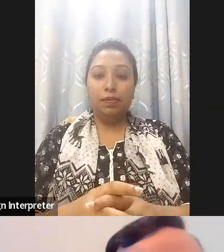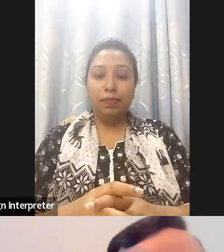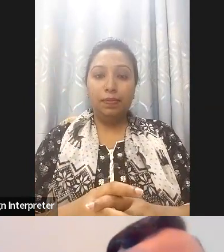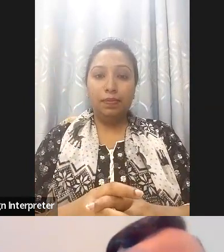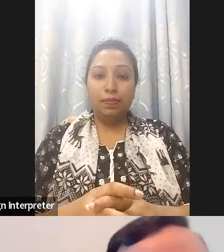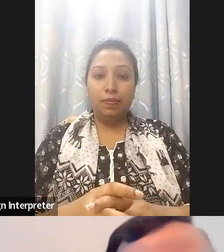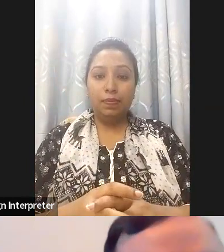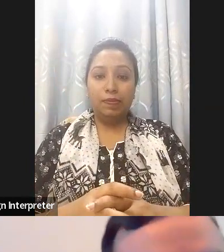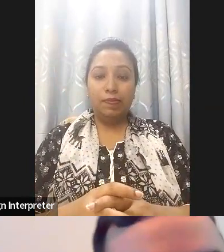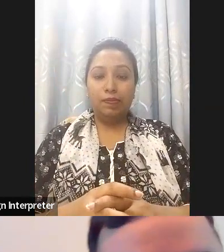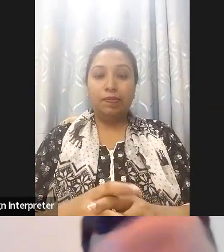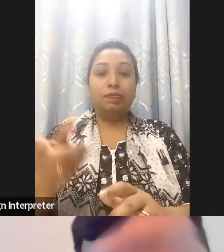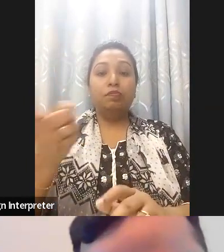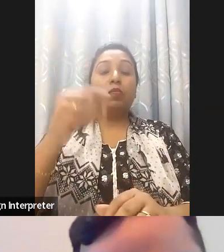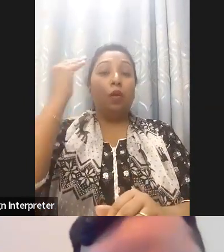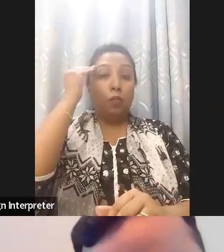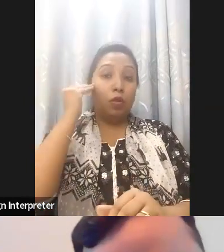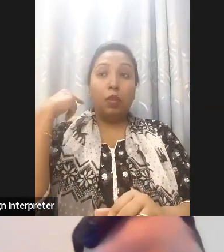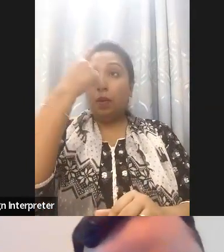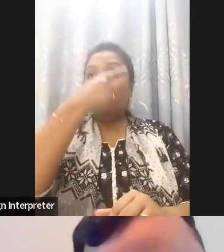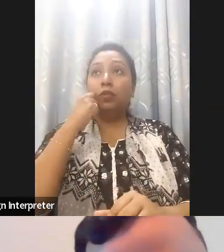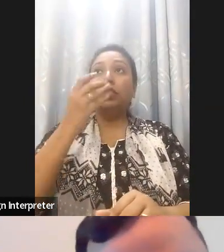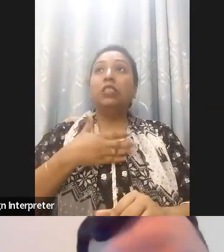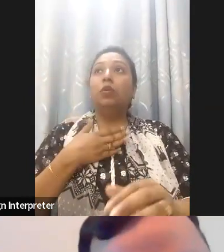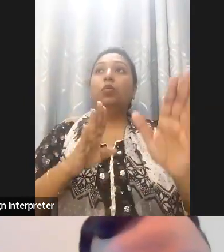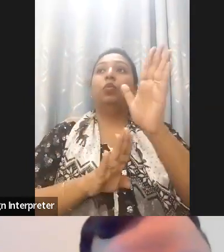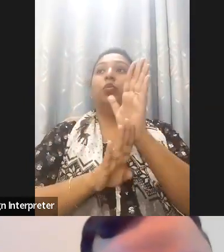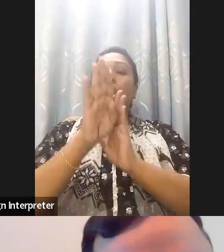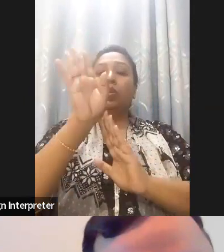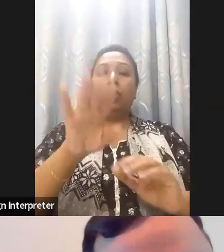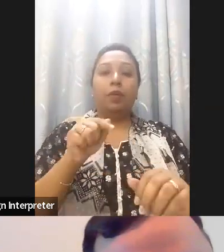persons with disabilities thank you very much thank you thank you Mohammad thank you Monica